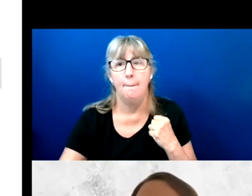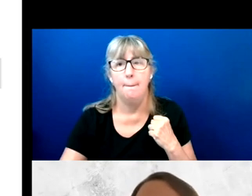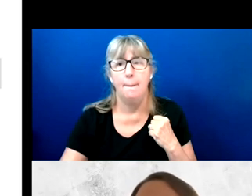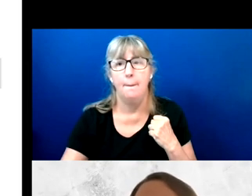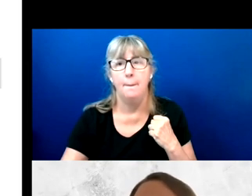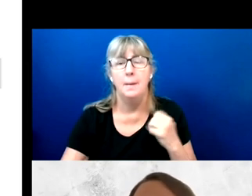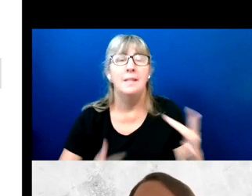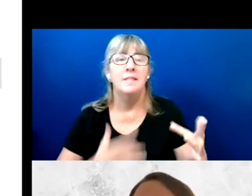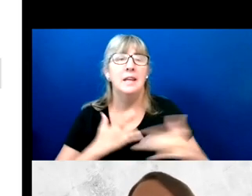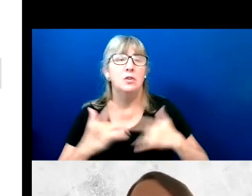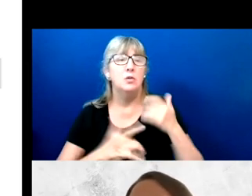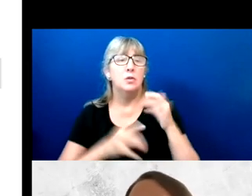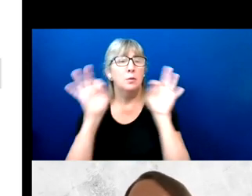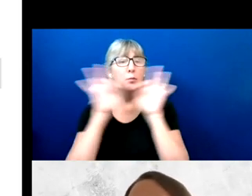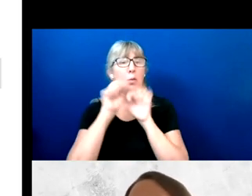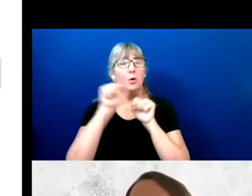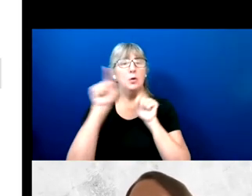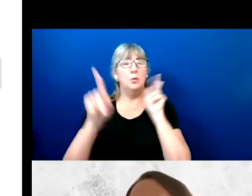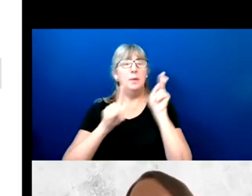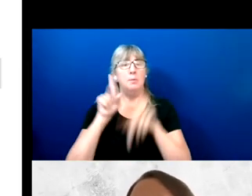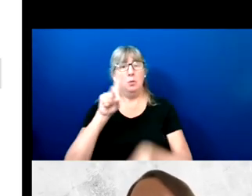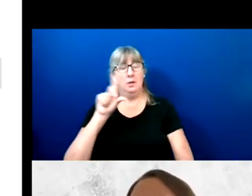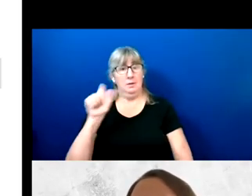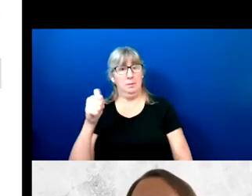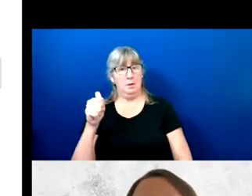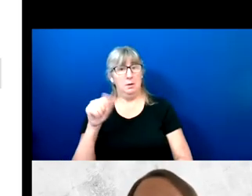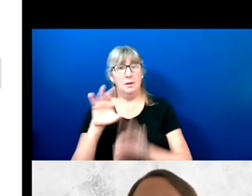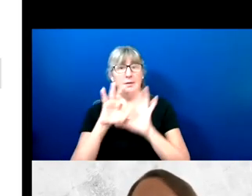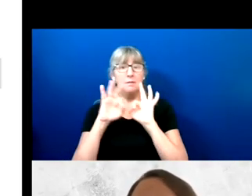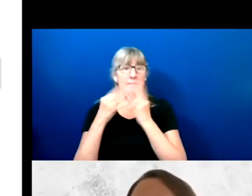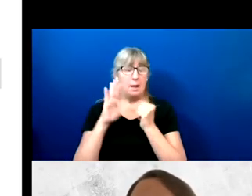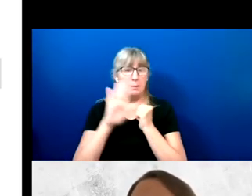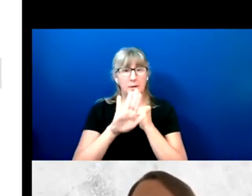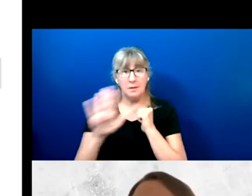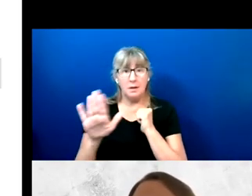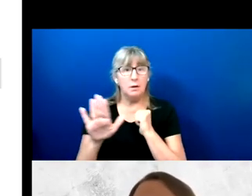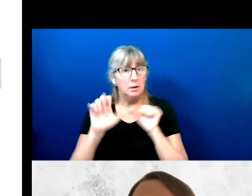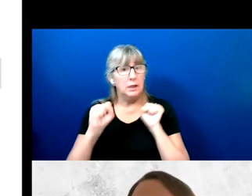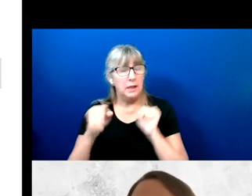with their disabilities and their family members can diverge.